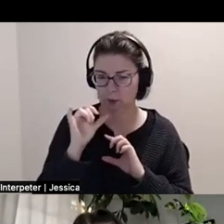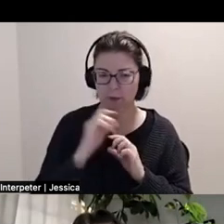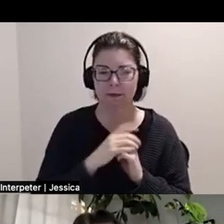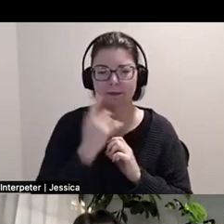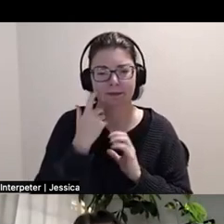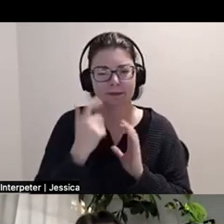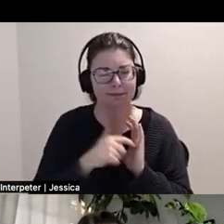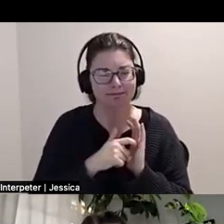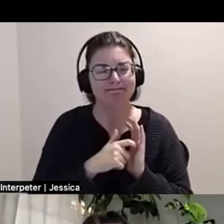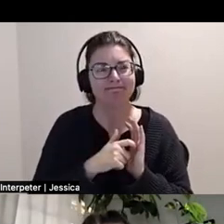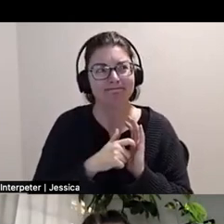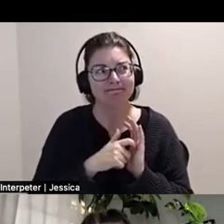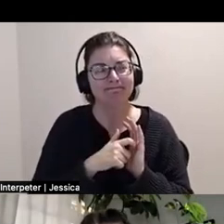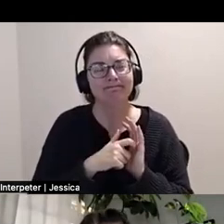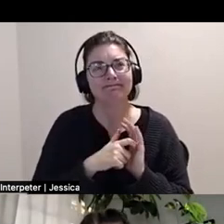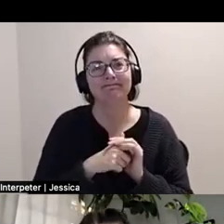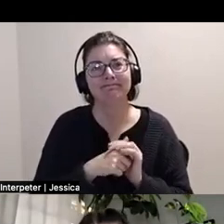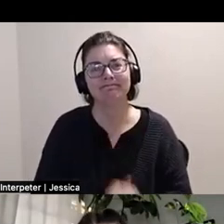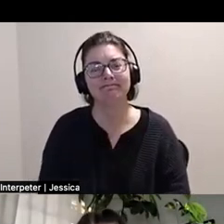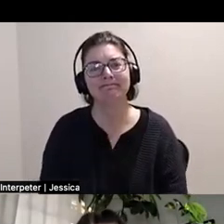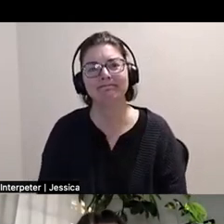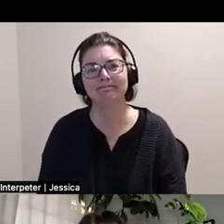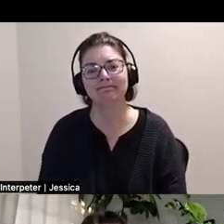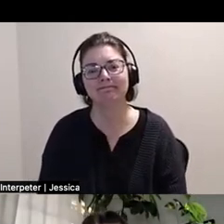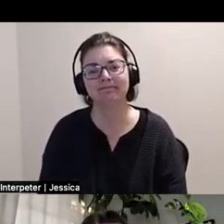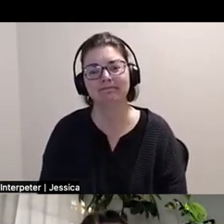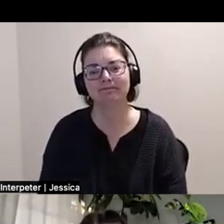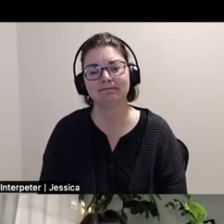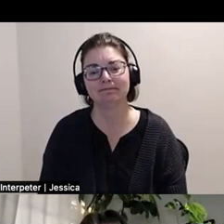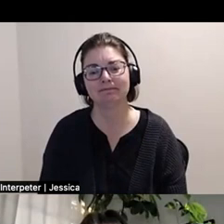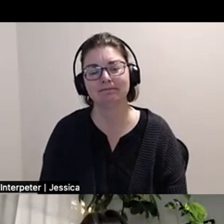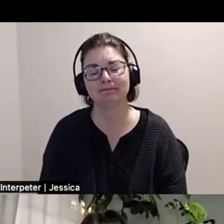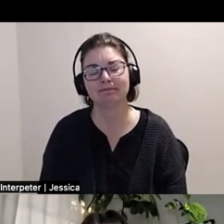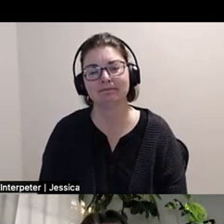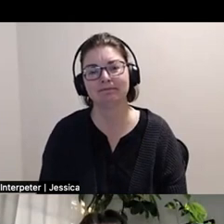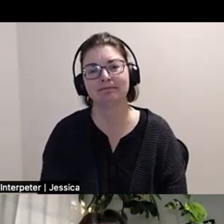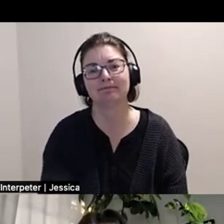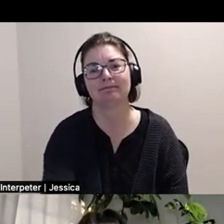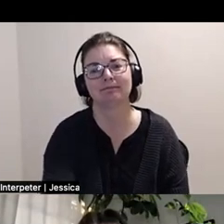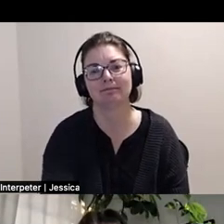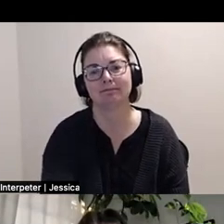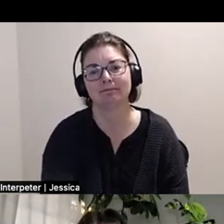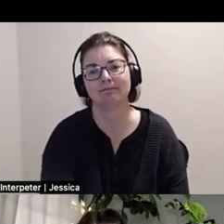I'll have it in my mind that I want to do something in a certain way and that I like almost do it, but I mess up